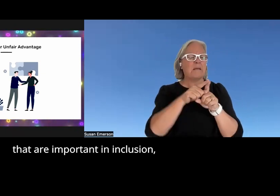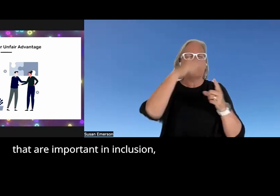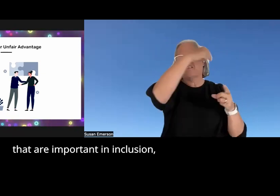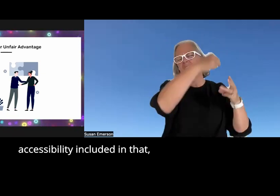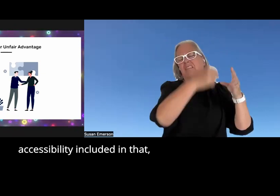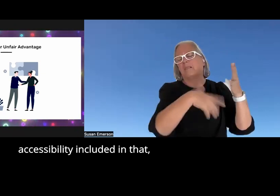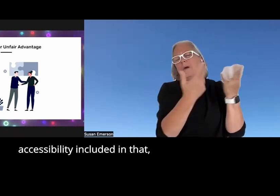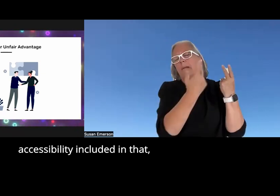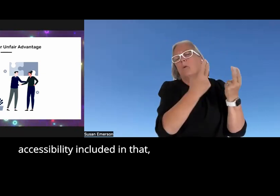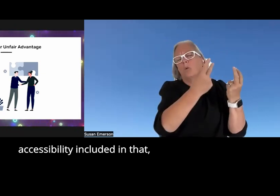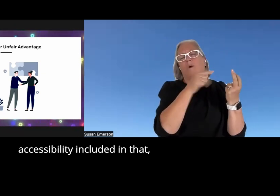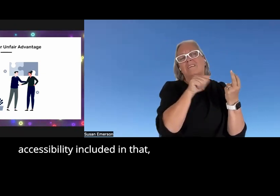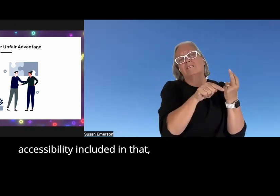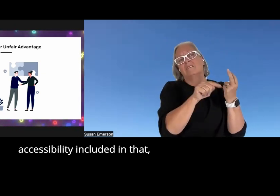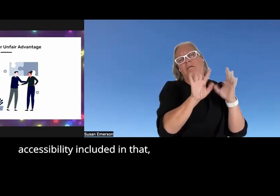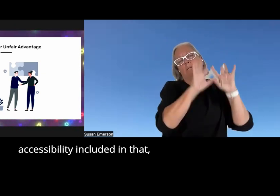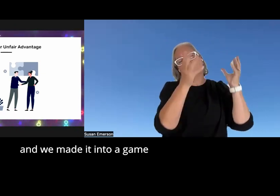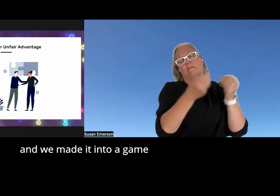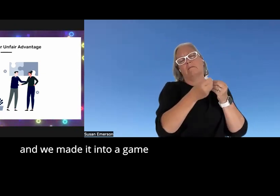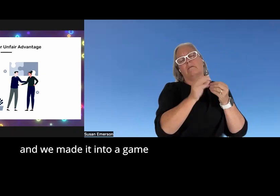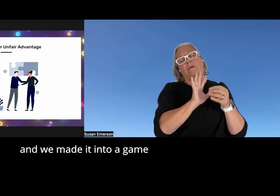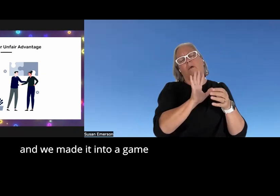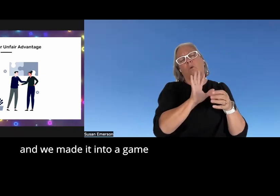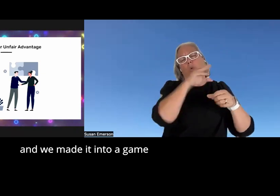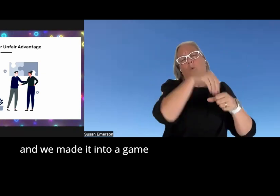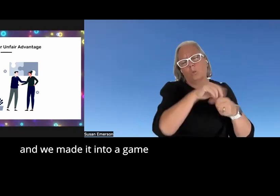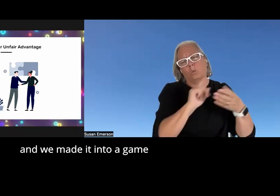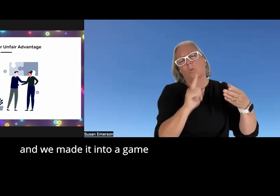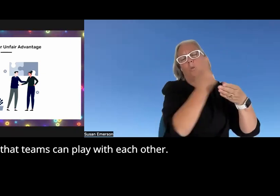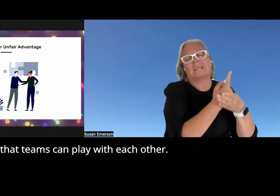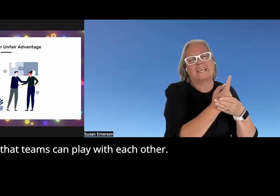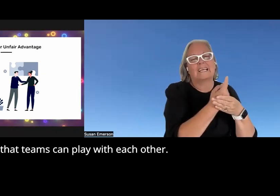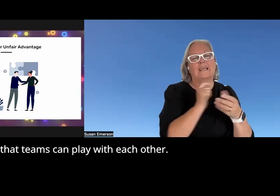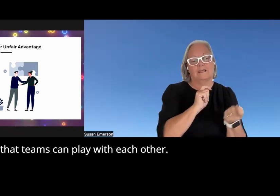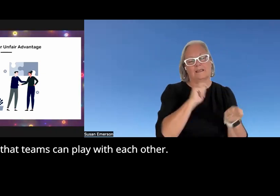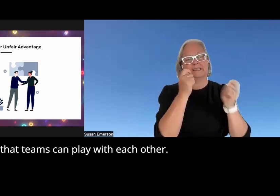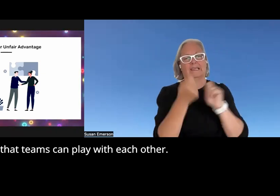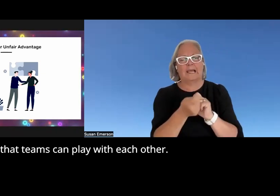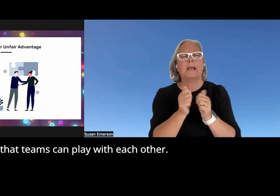in inclusion accessibility included in that and we made it into a game that teams can play with